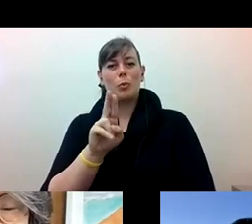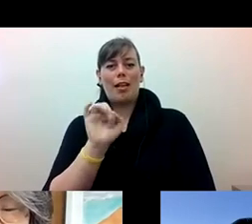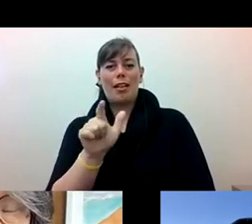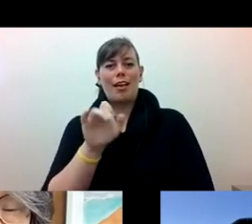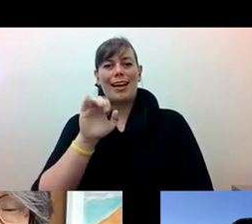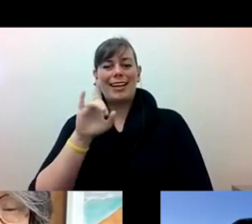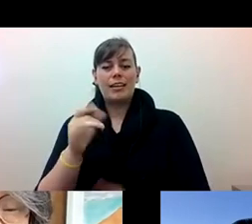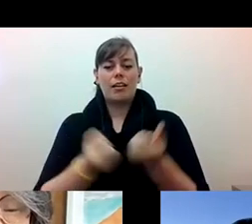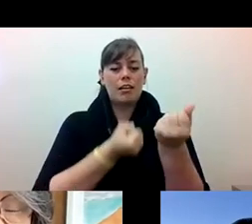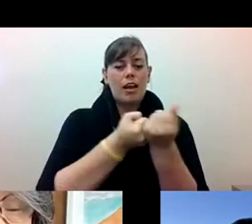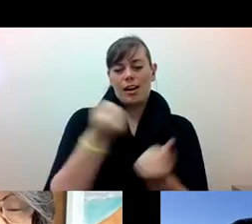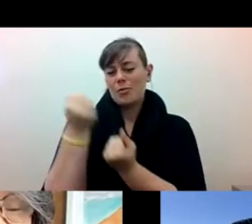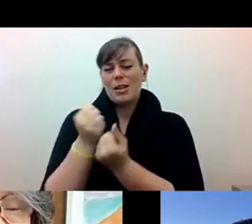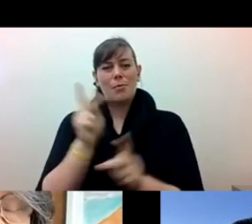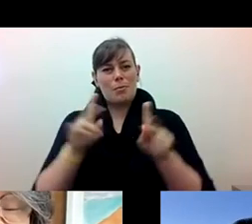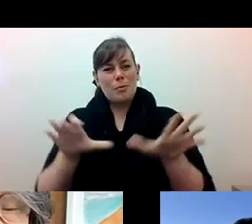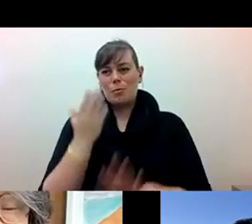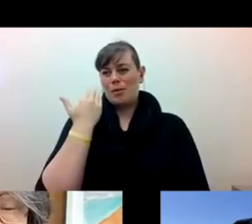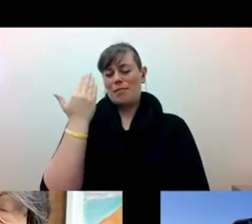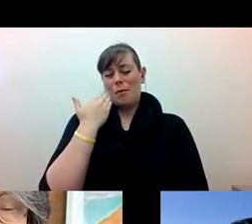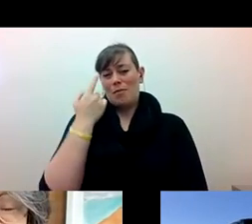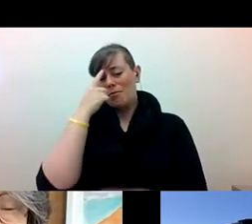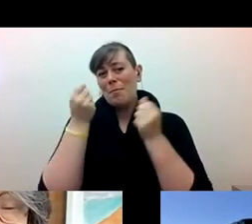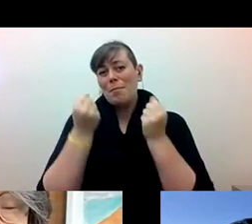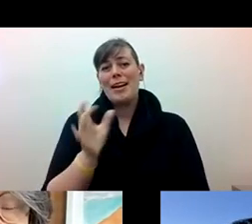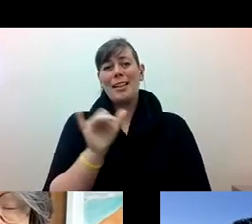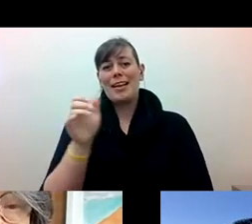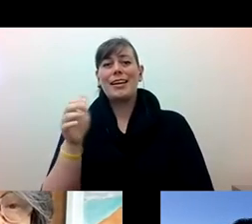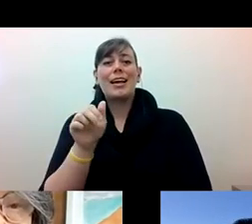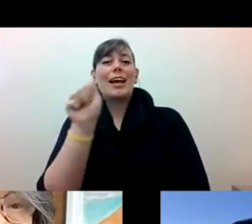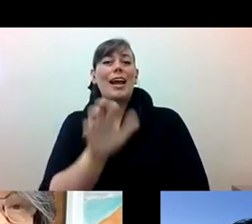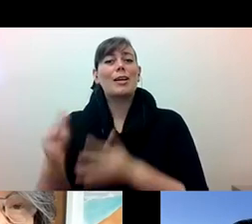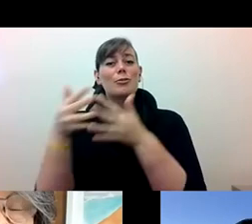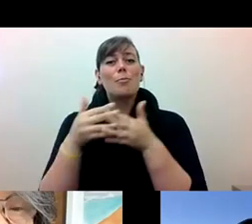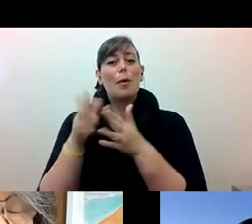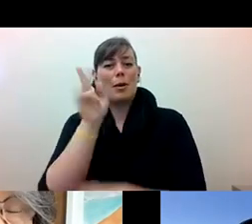Diane Fujino: also, for many, like the Black Panthers like the Asian American Political Alliance, like many of these groups